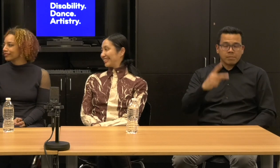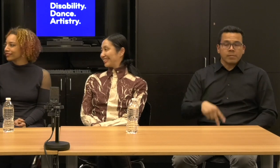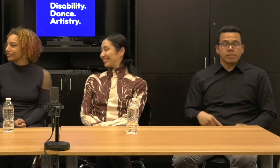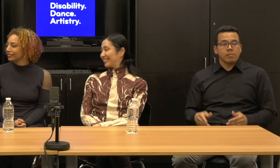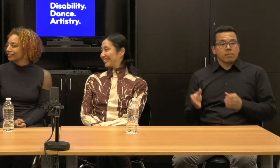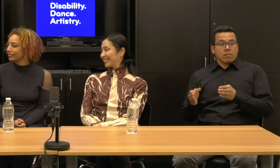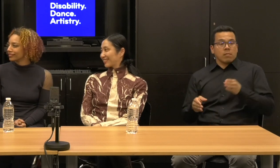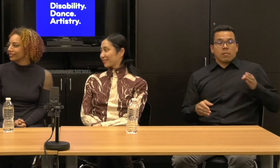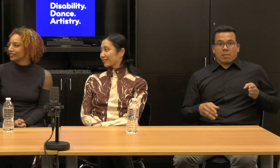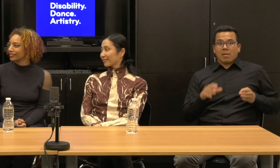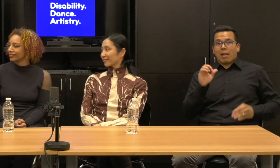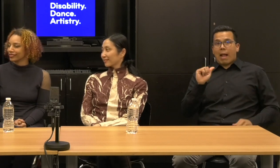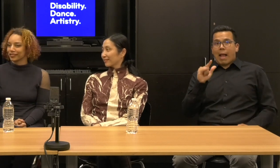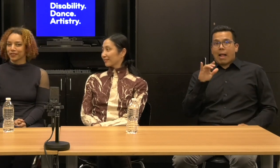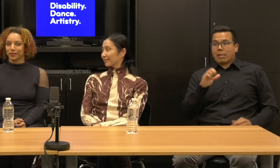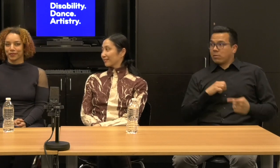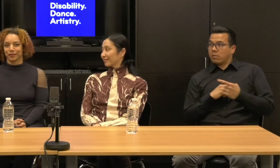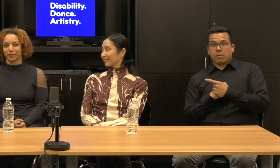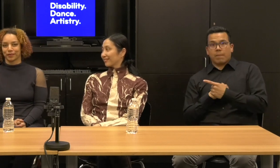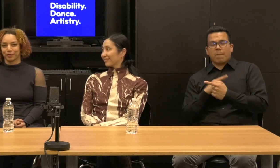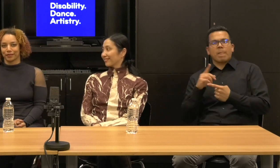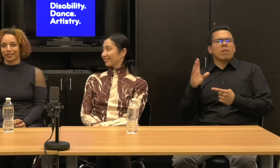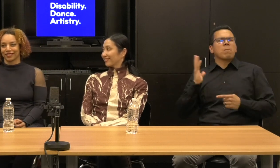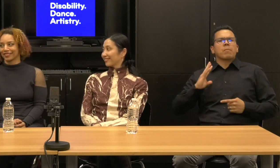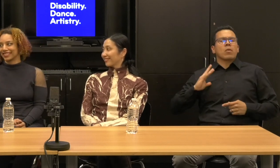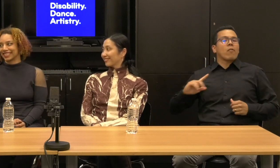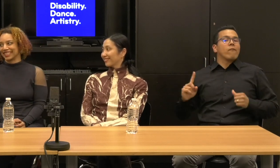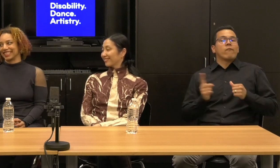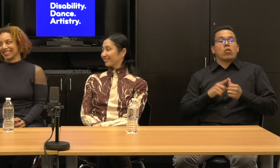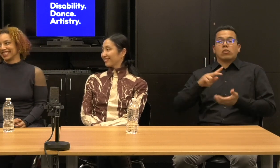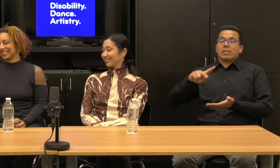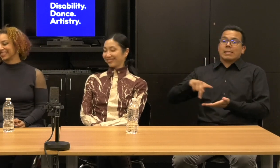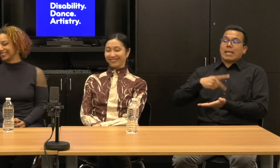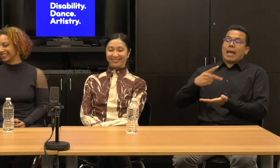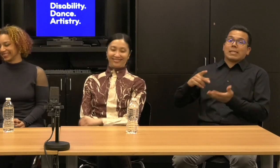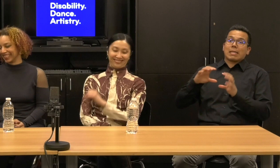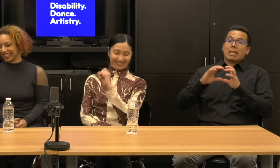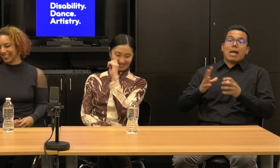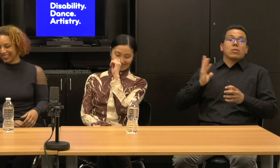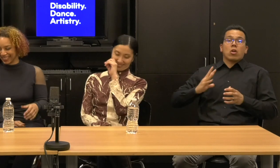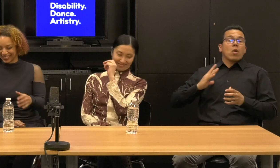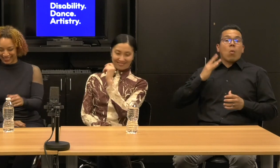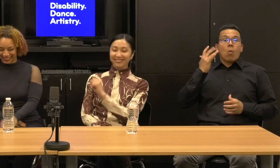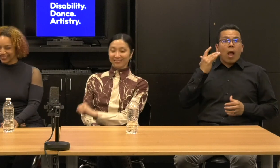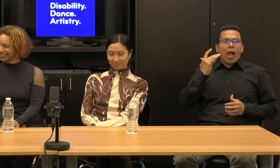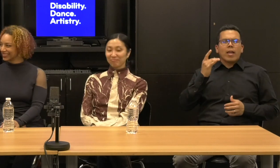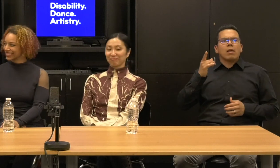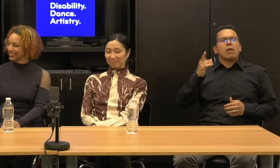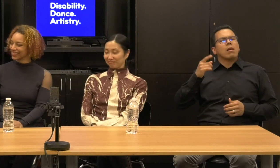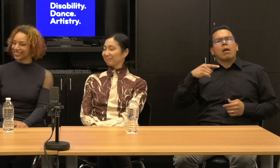Alice took her first dance class in order to make good on a dare after a performance